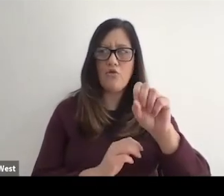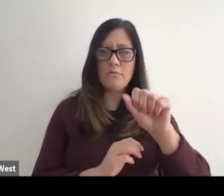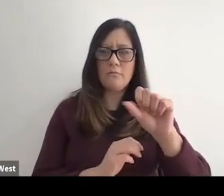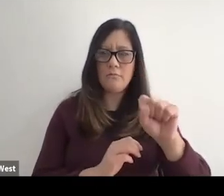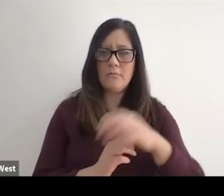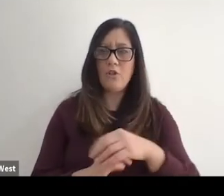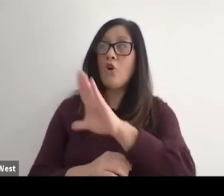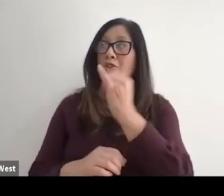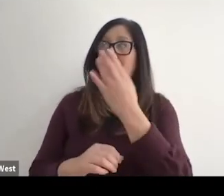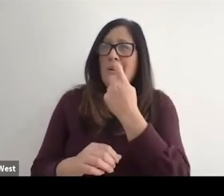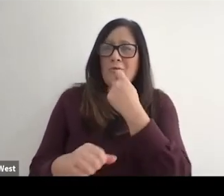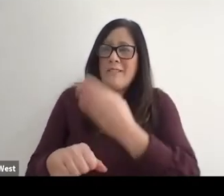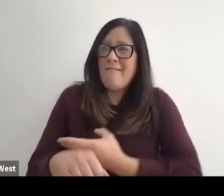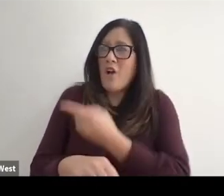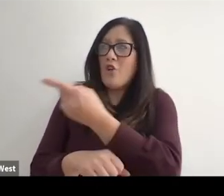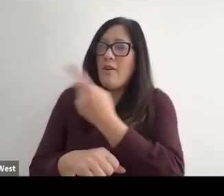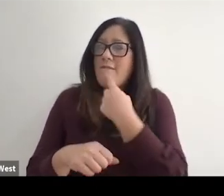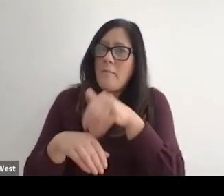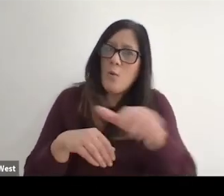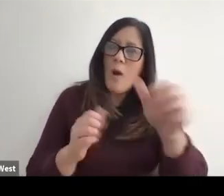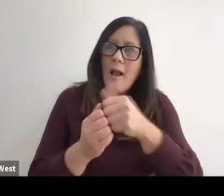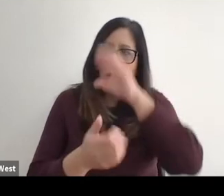Her job just fired her for being away